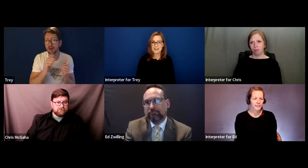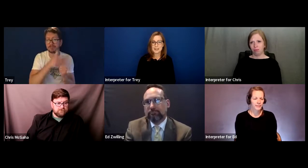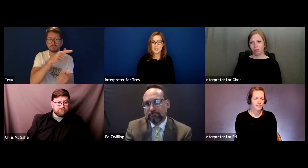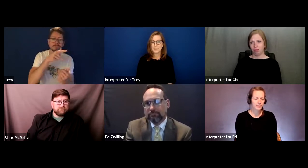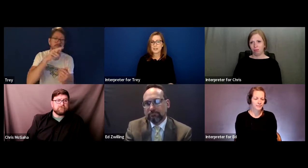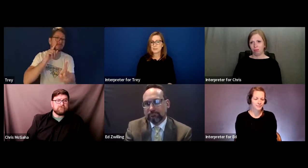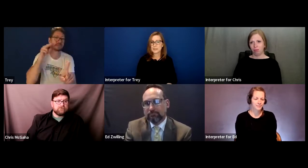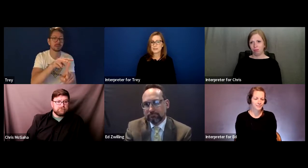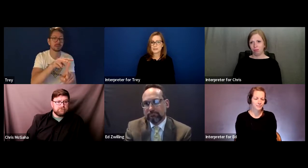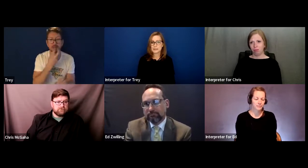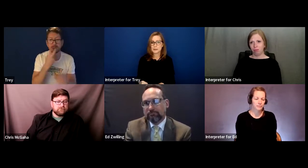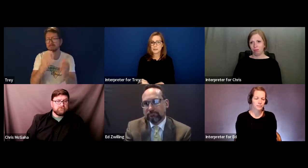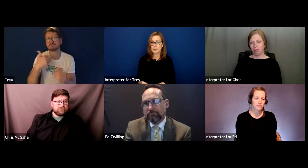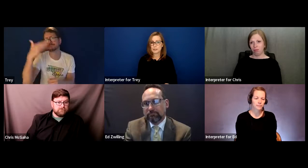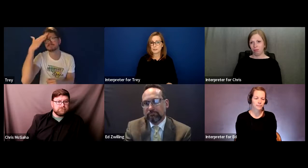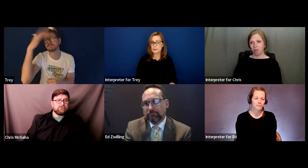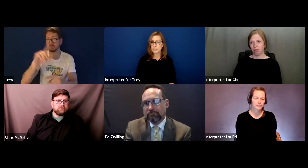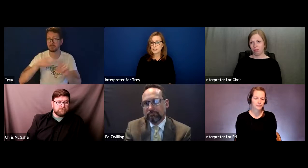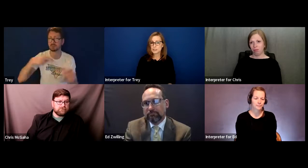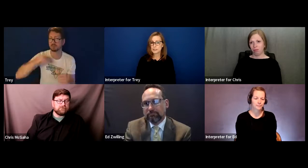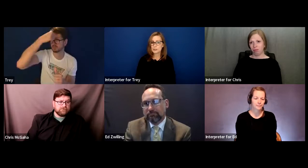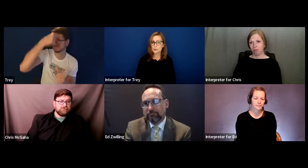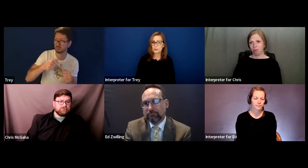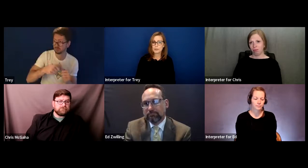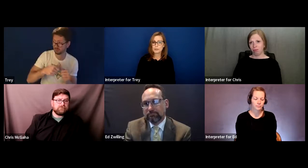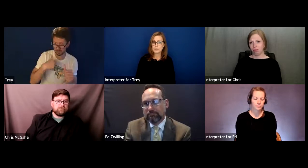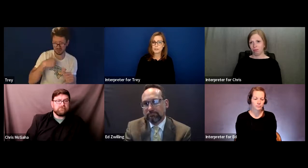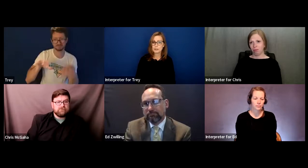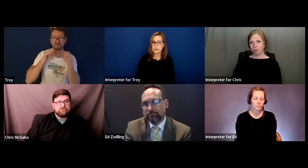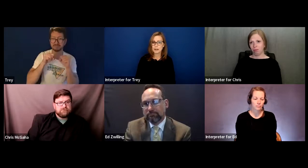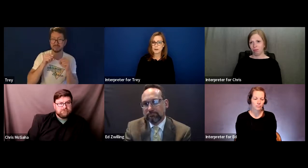And again, it may have been some changes in the school there in the system and how they